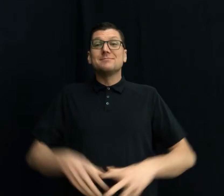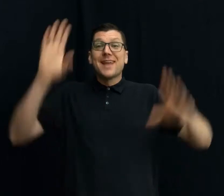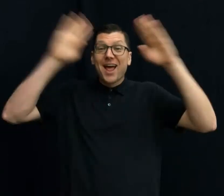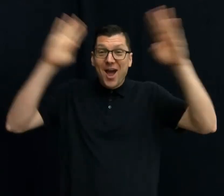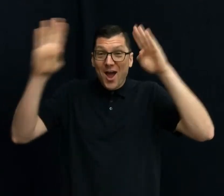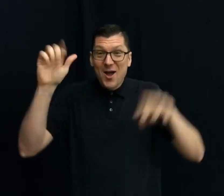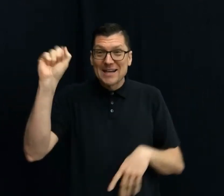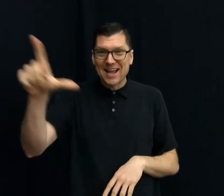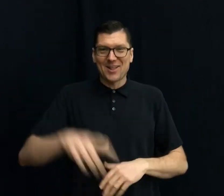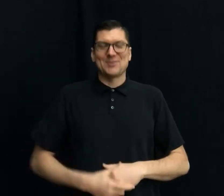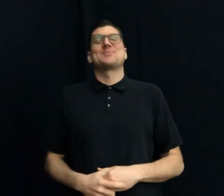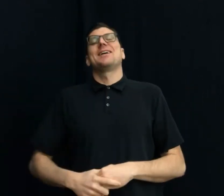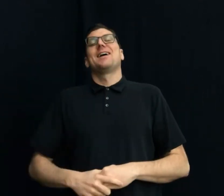Hello Everyone ASL!